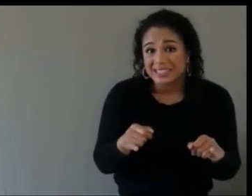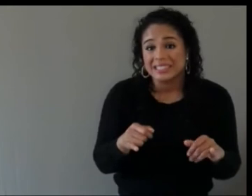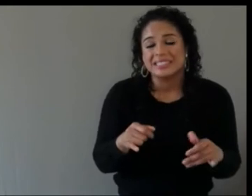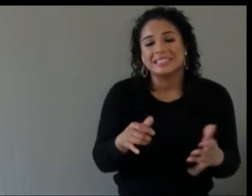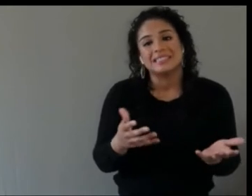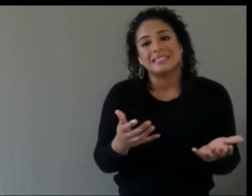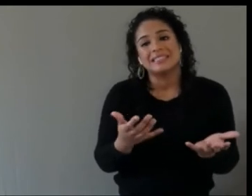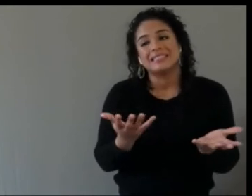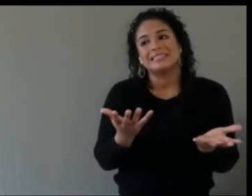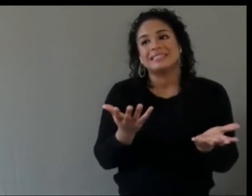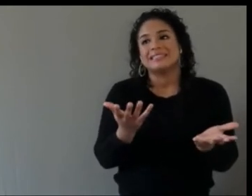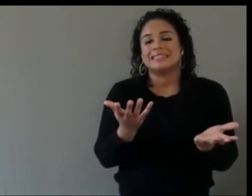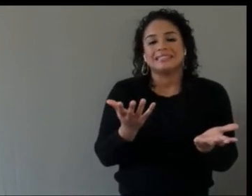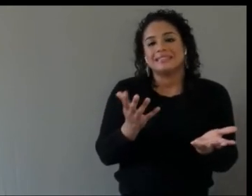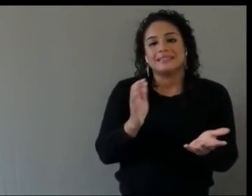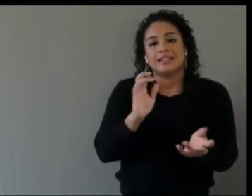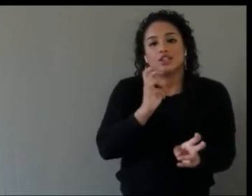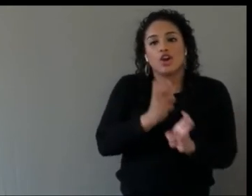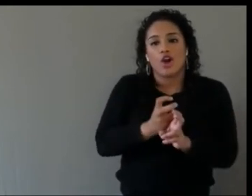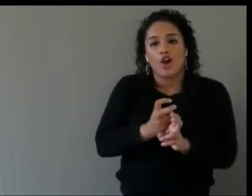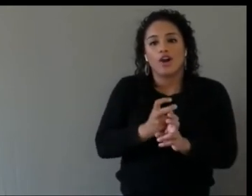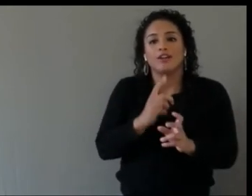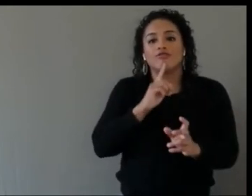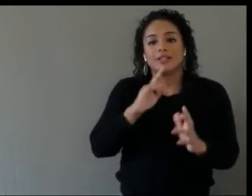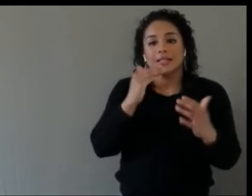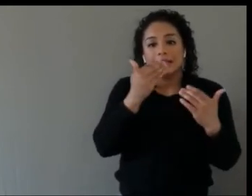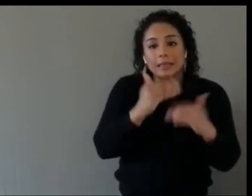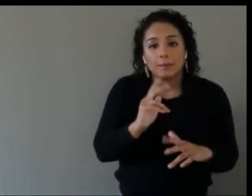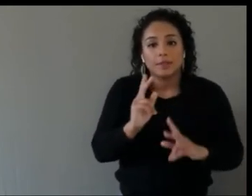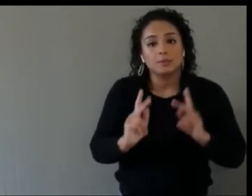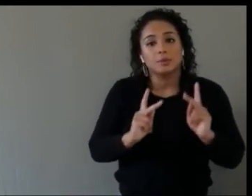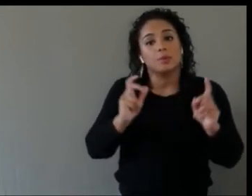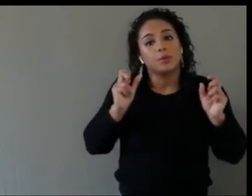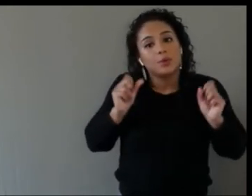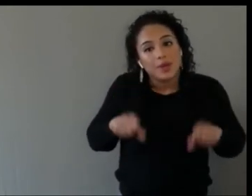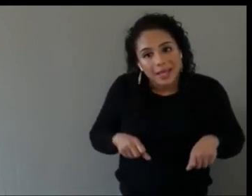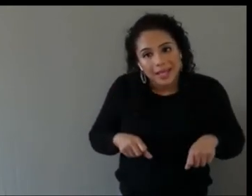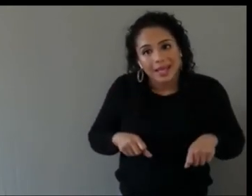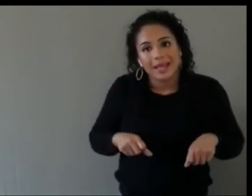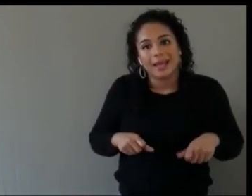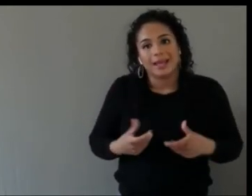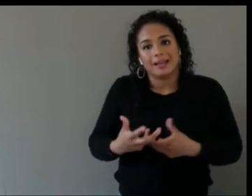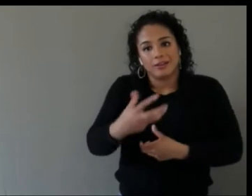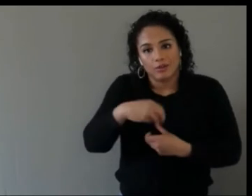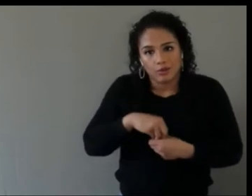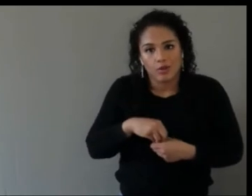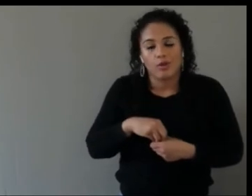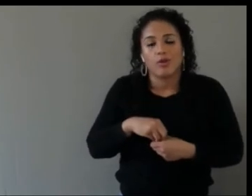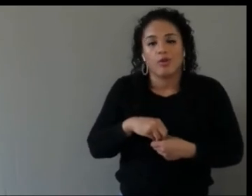and it's one of those things we're seeing a lot with emerging technology, the inclusive